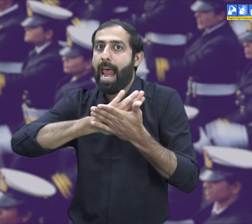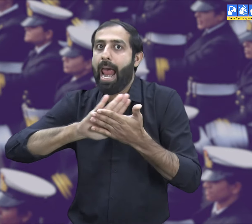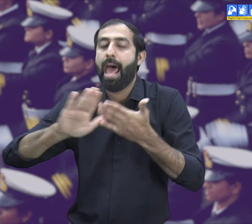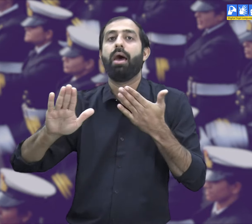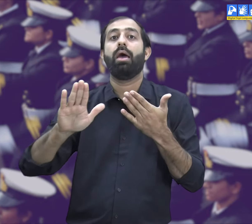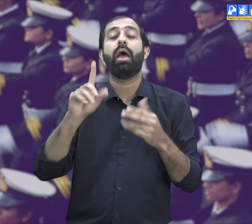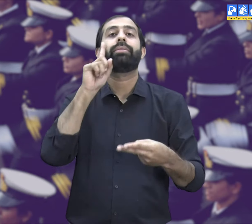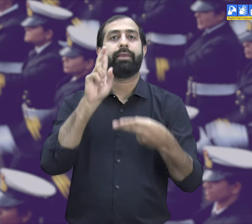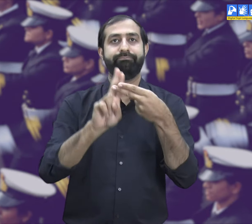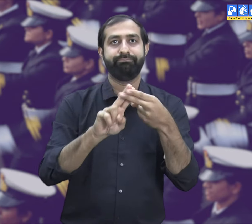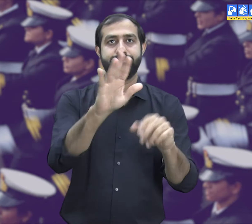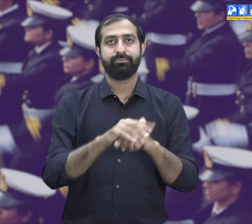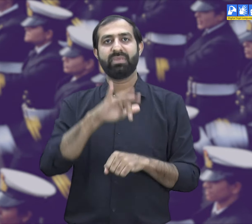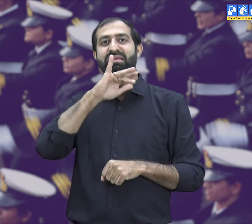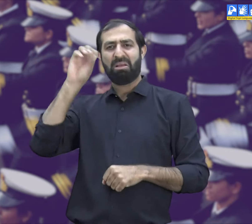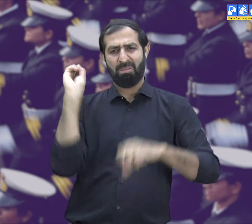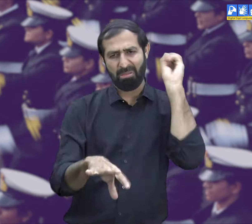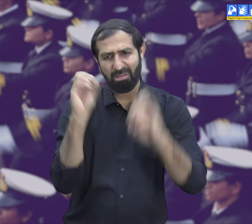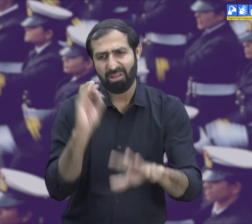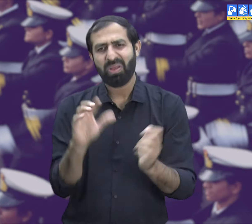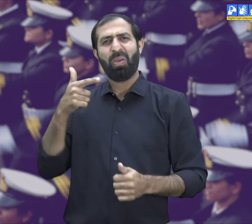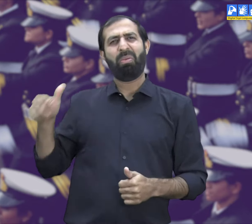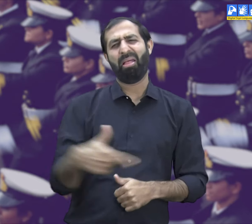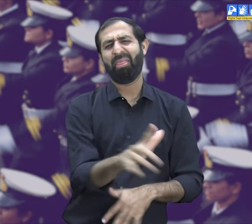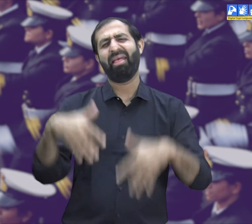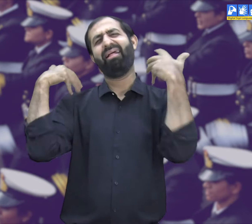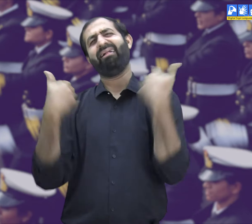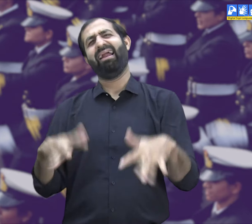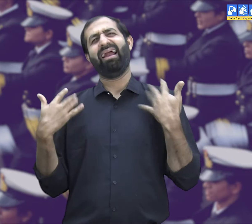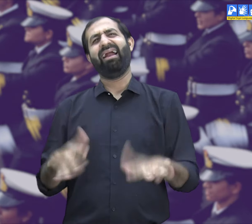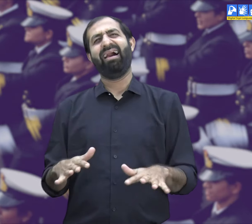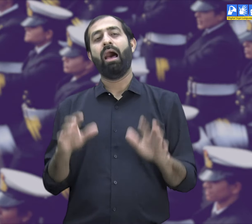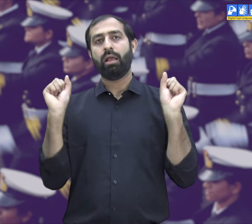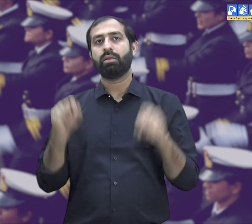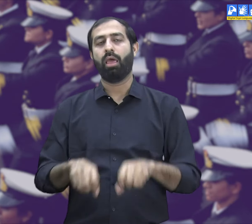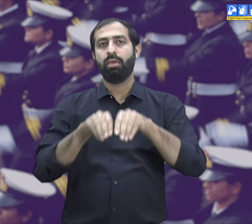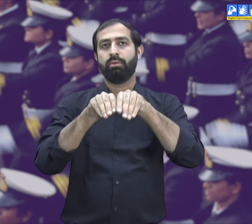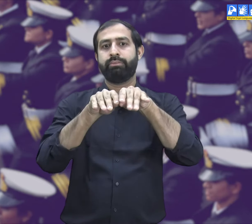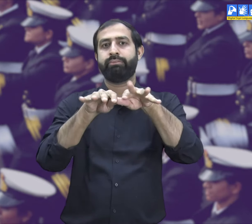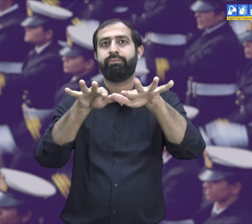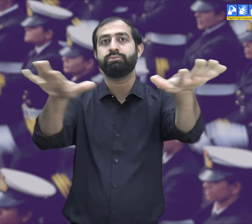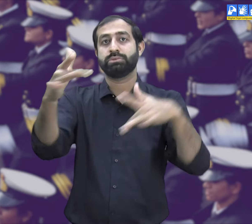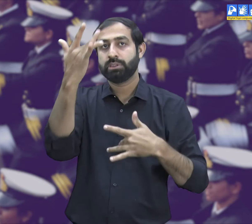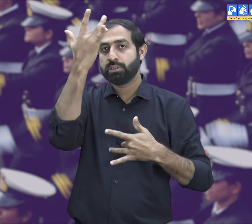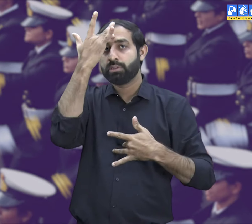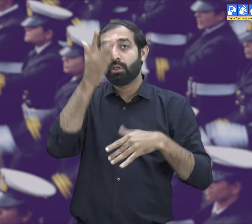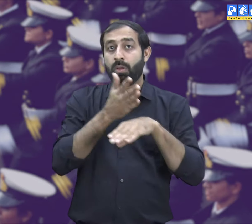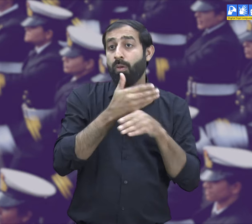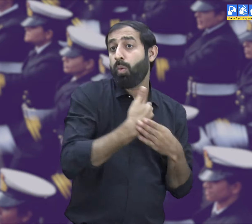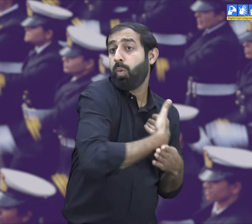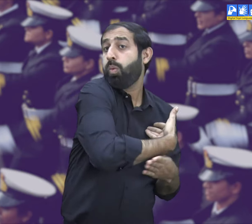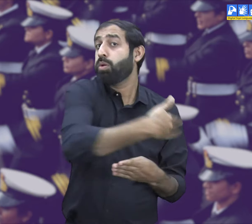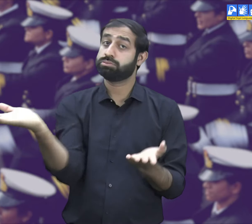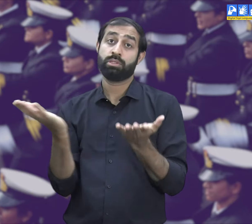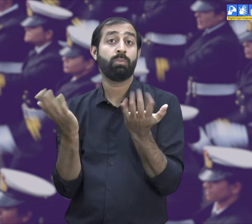Rats and garbage can spread diseases.